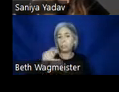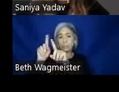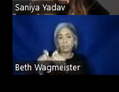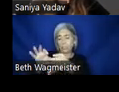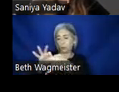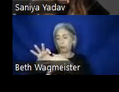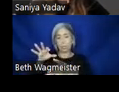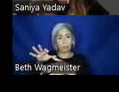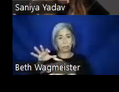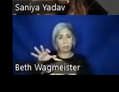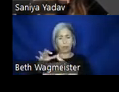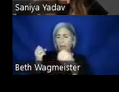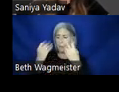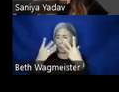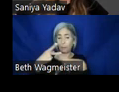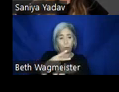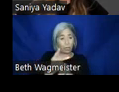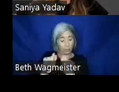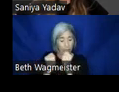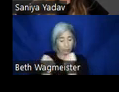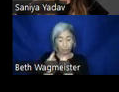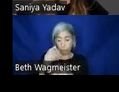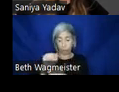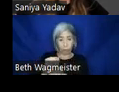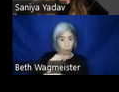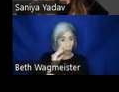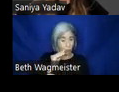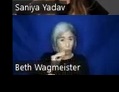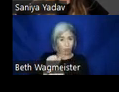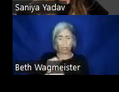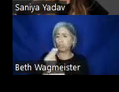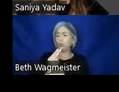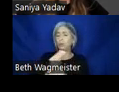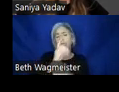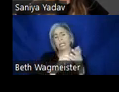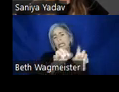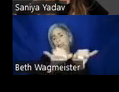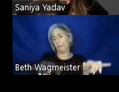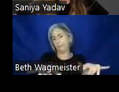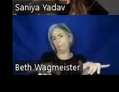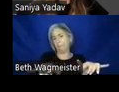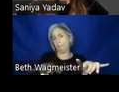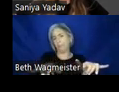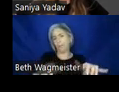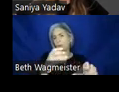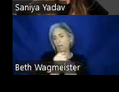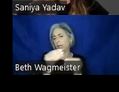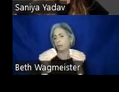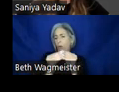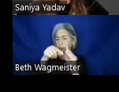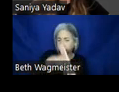a lot of product teams we work with are using a design system. So, we'll get more into how we